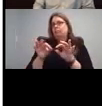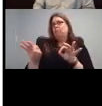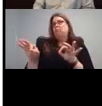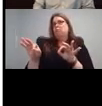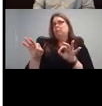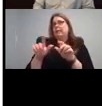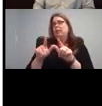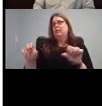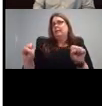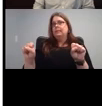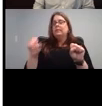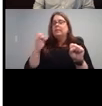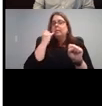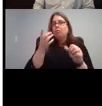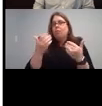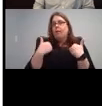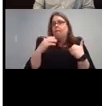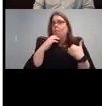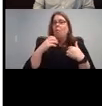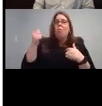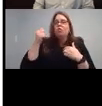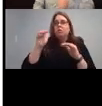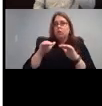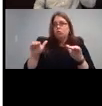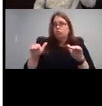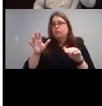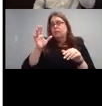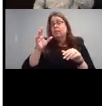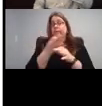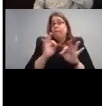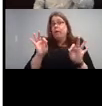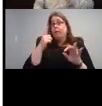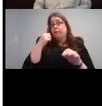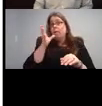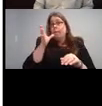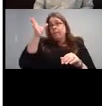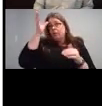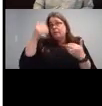sort of thing, it's, it's free for parents of deaf and hard of hearing kids under three.